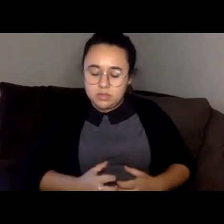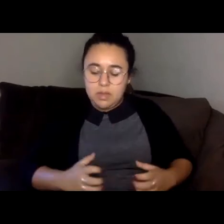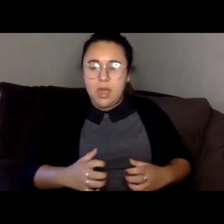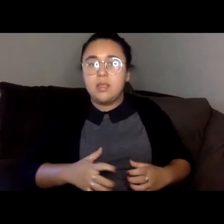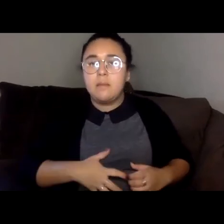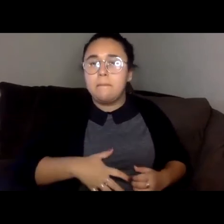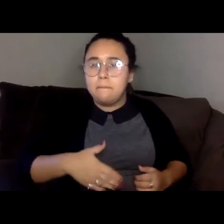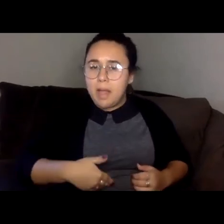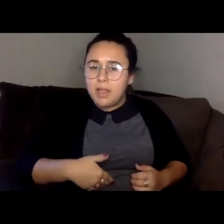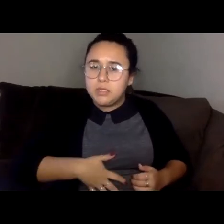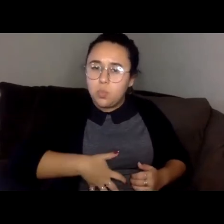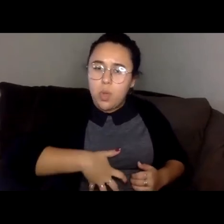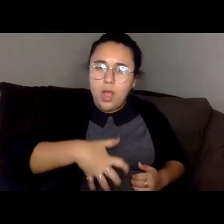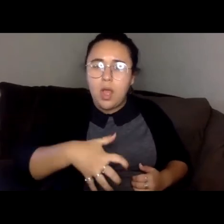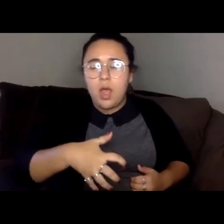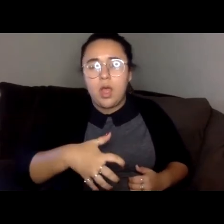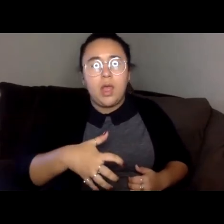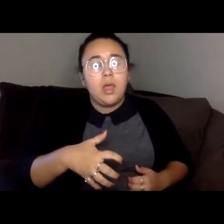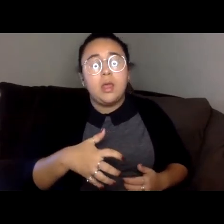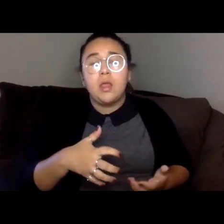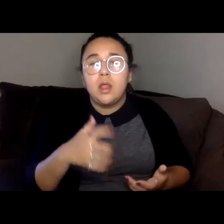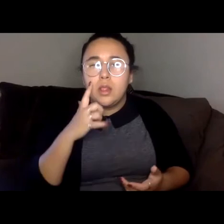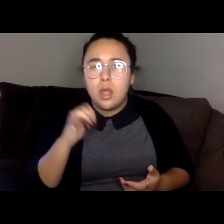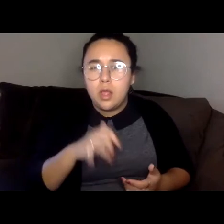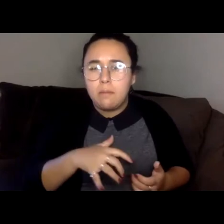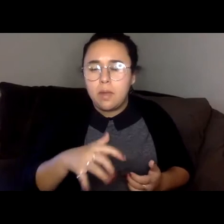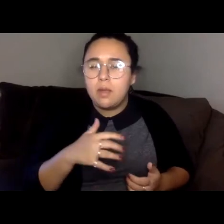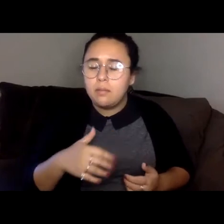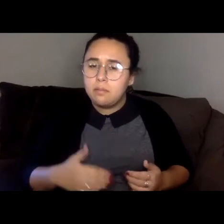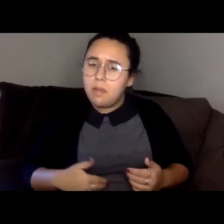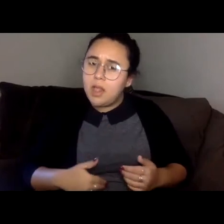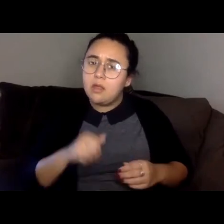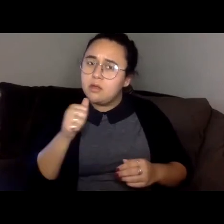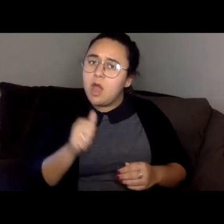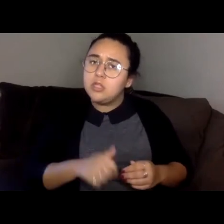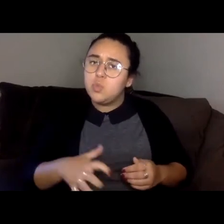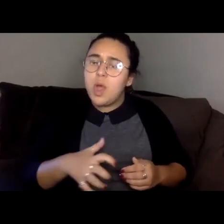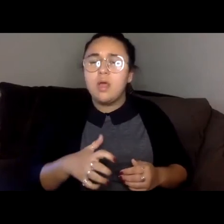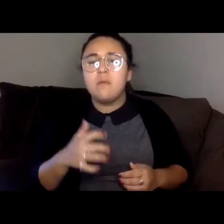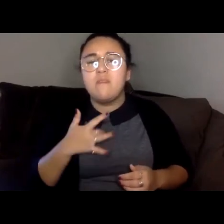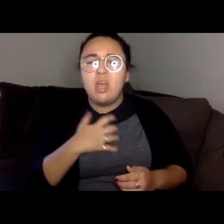My belly to not swell but for several months, I felt nauseated and tender and did not leave.